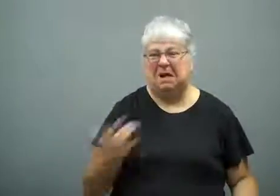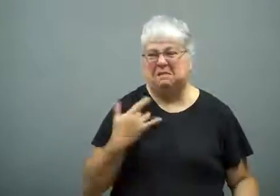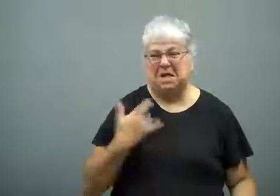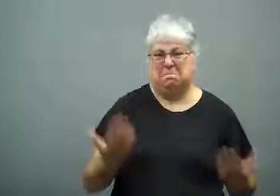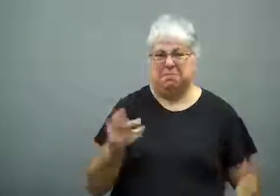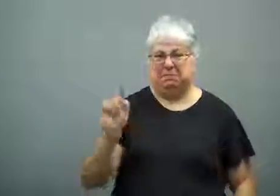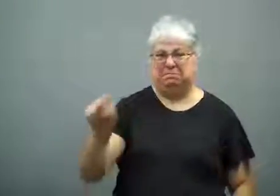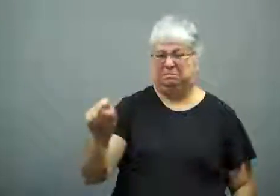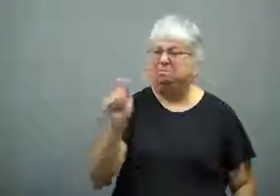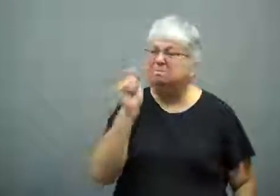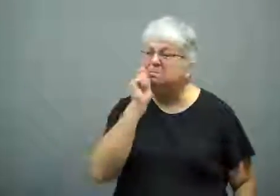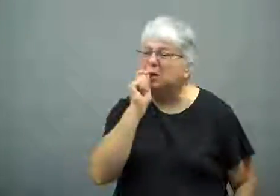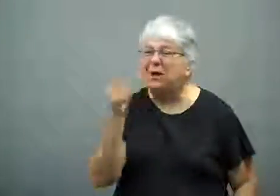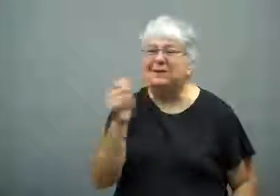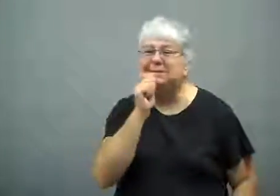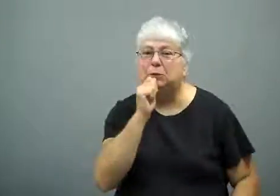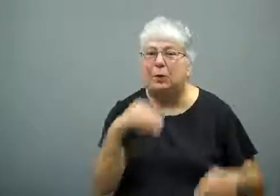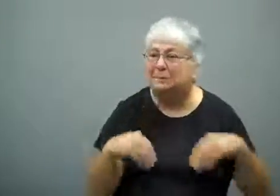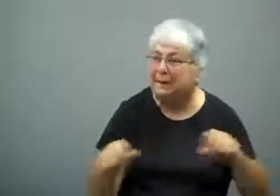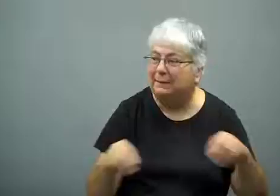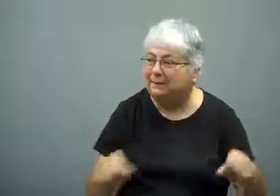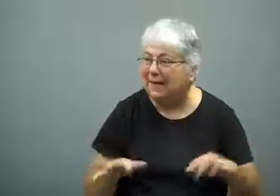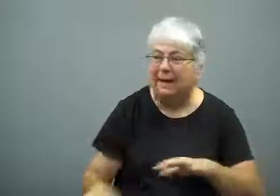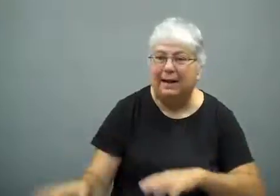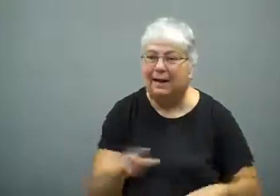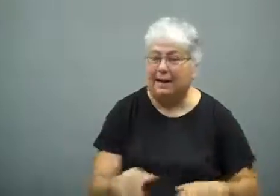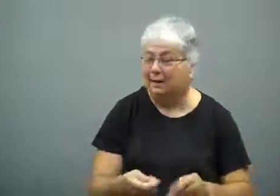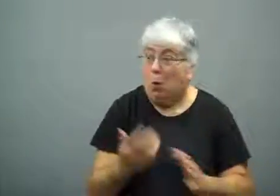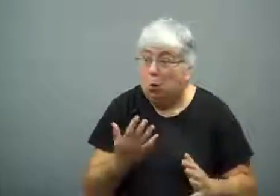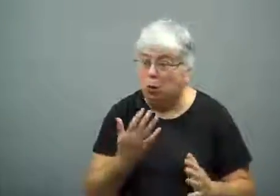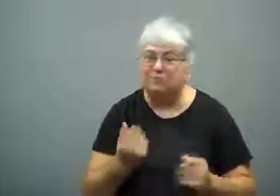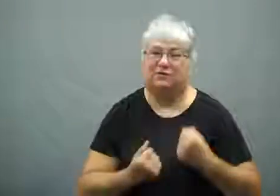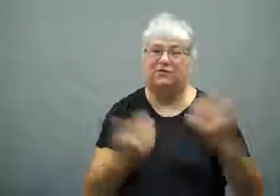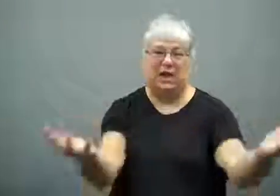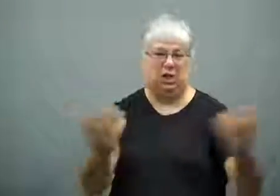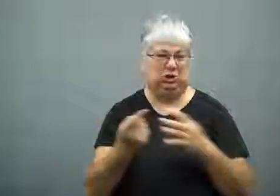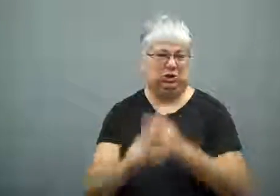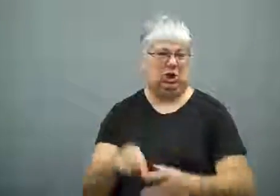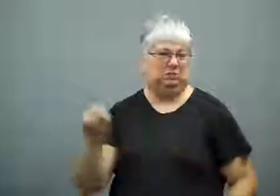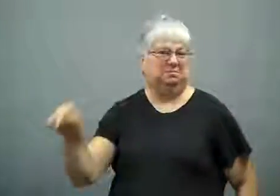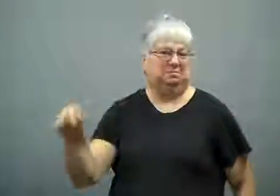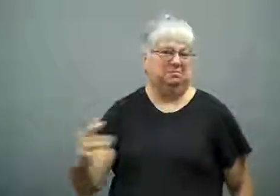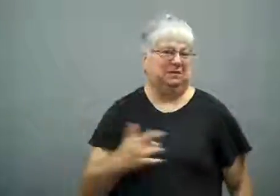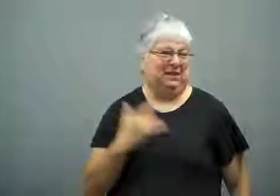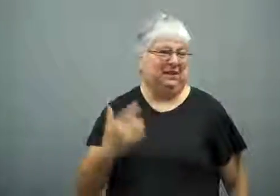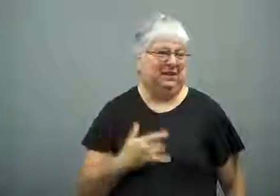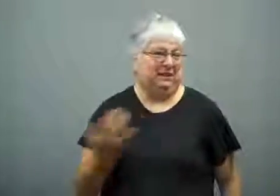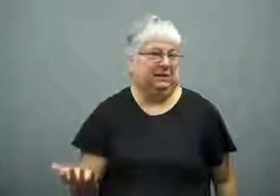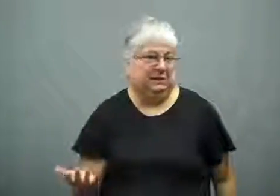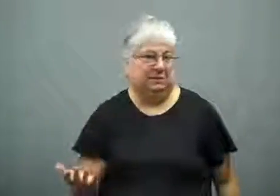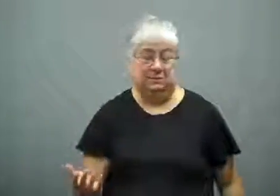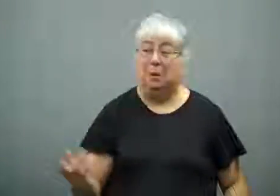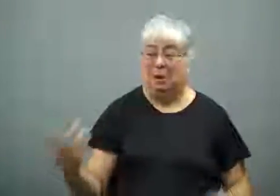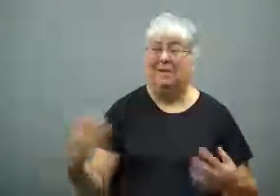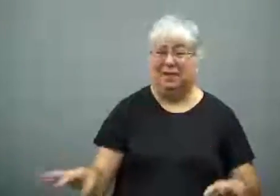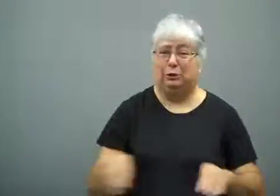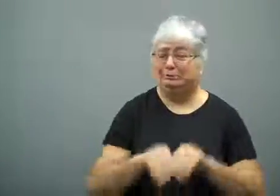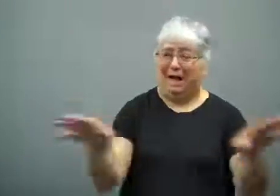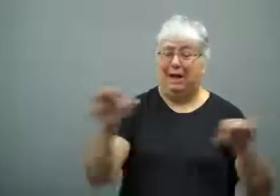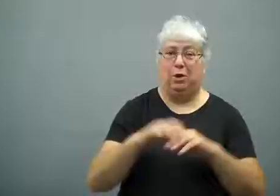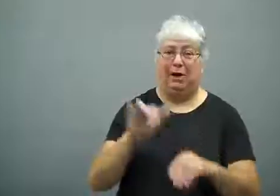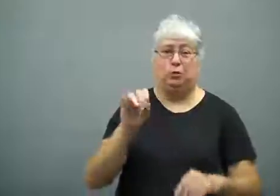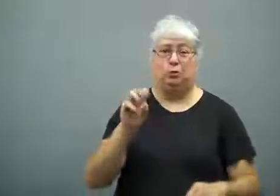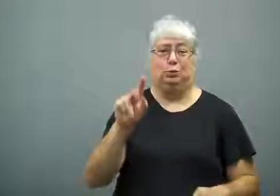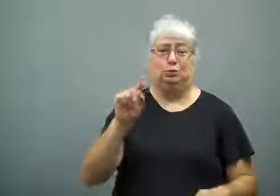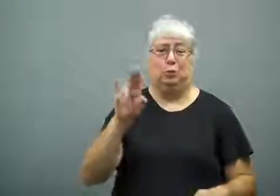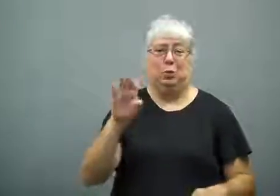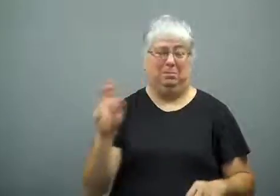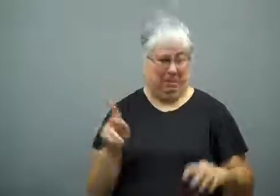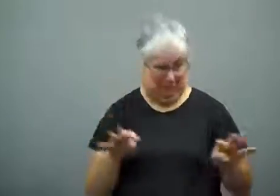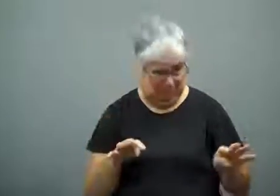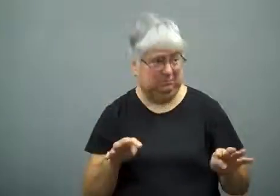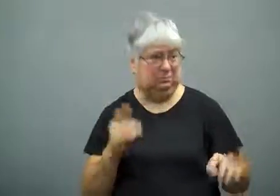He went on to say he thought it was illegal marijuana growers that started it.